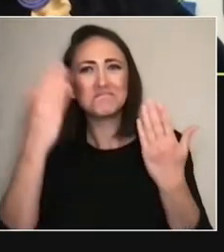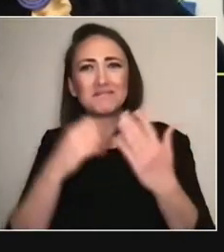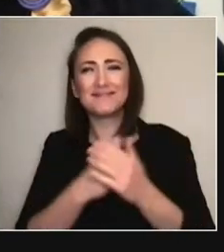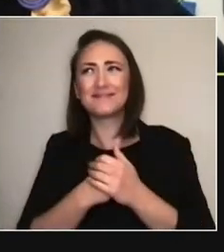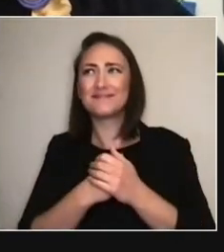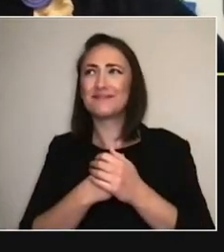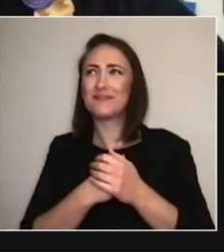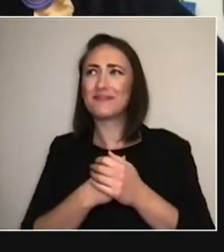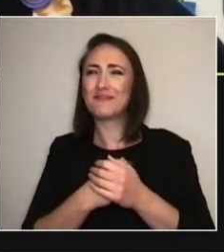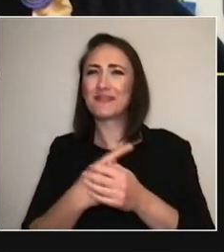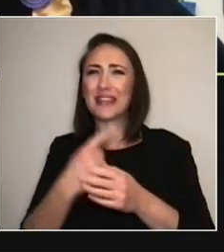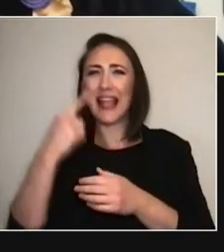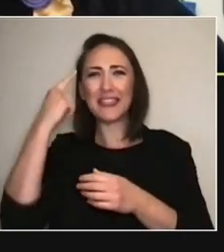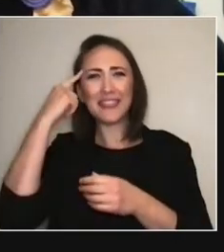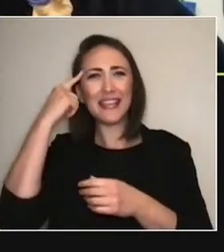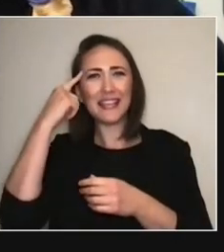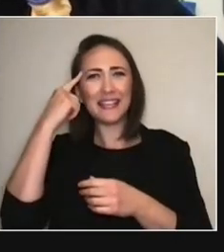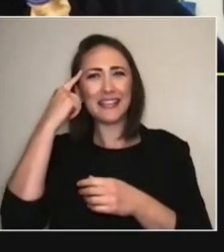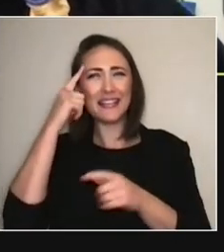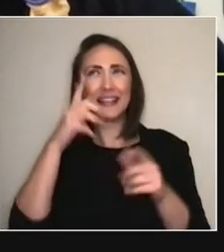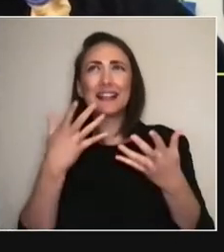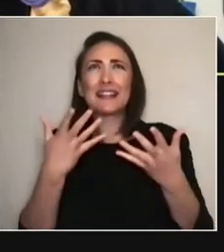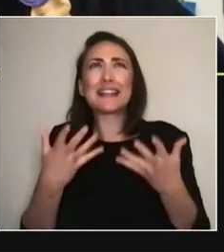Like, what is what else is possible now?